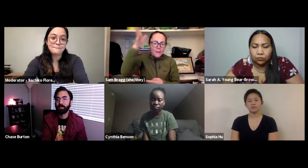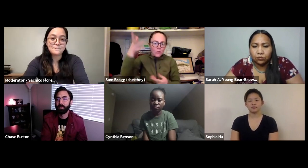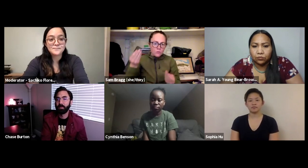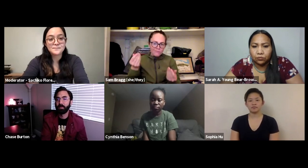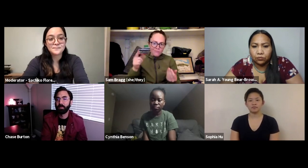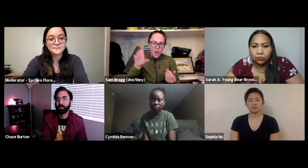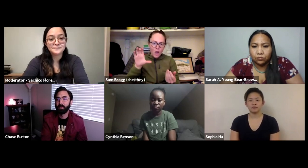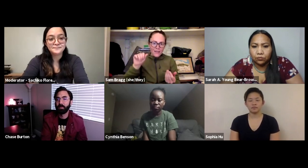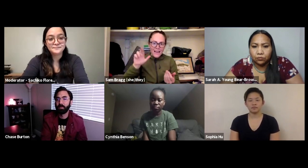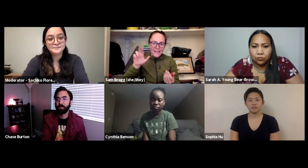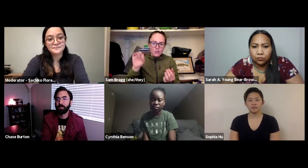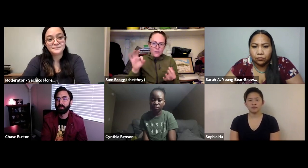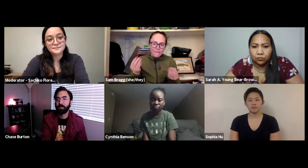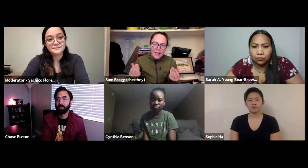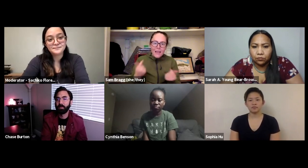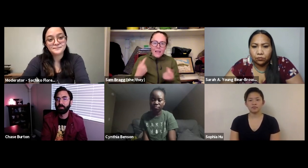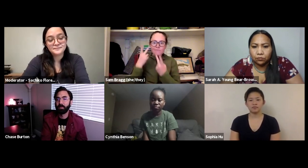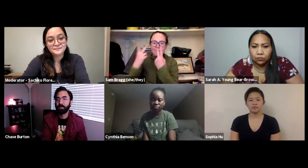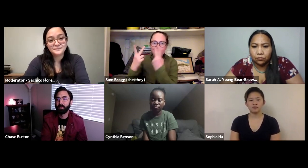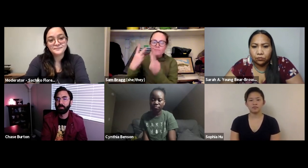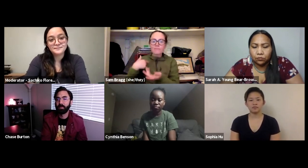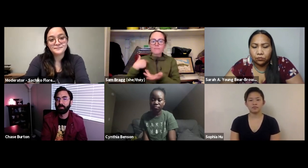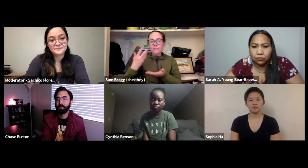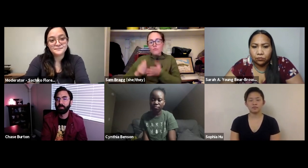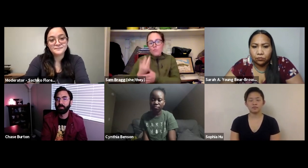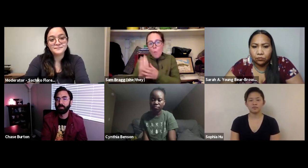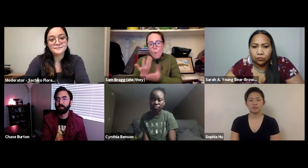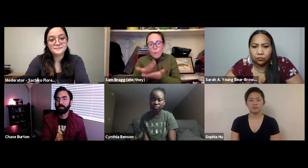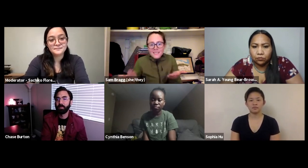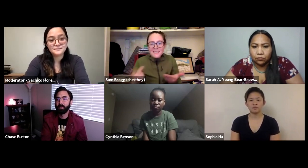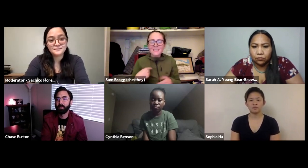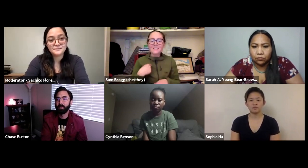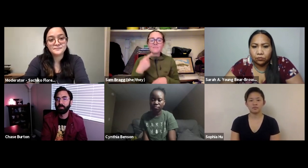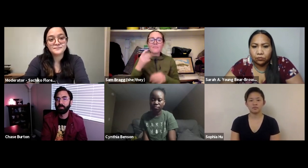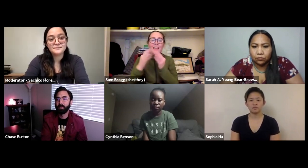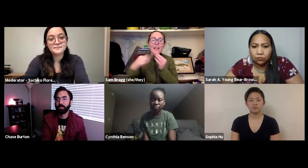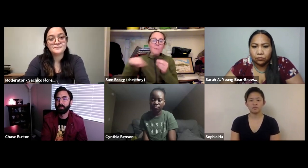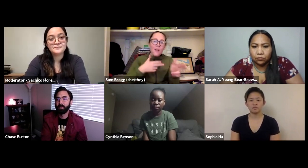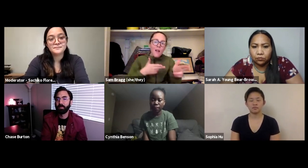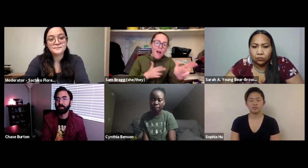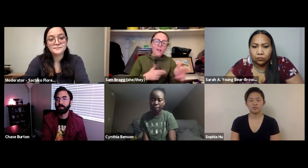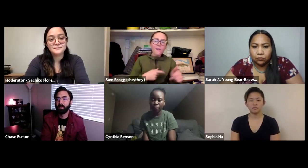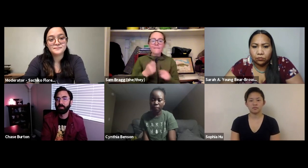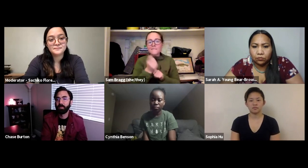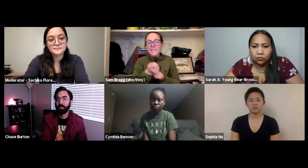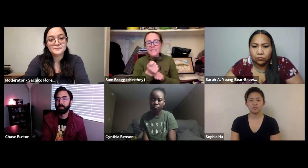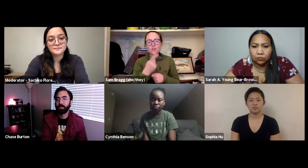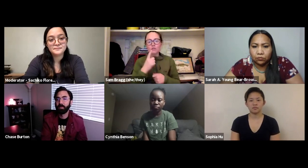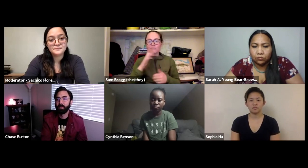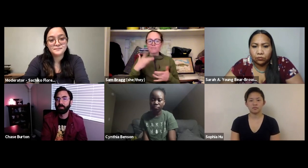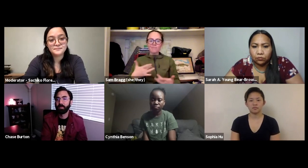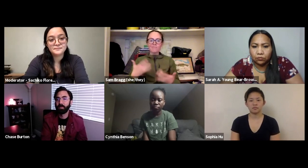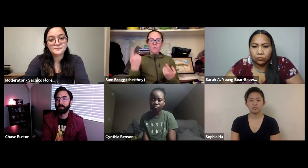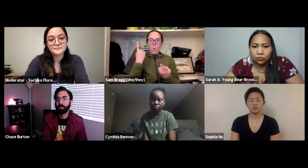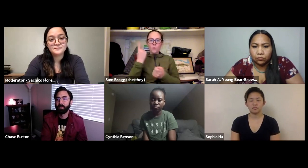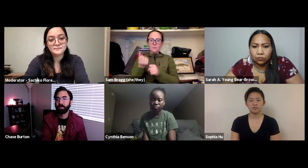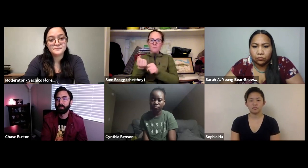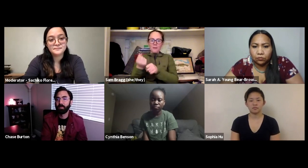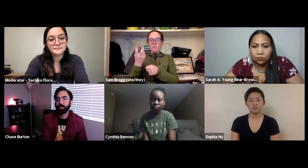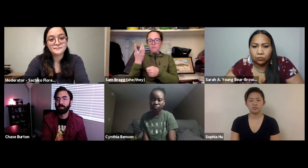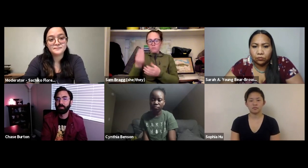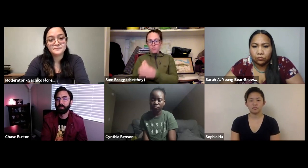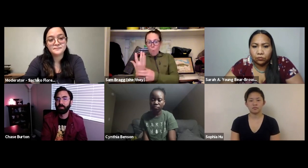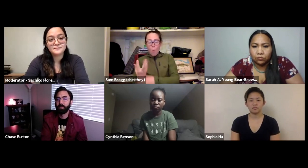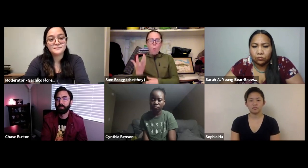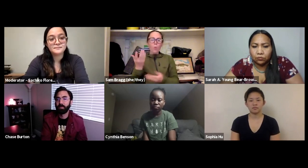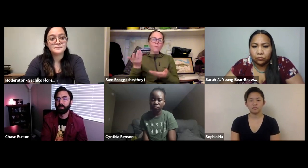generation farmers. My grandparents have land, we have hundreds of acres. We've done fishing,